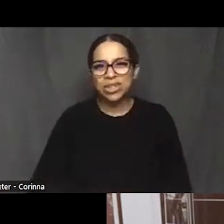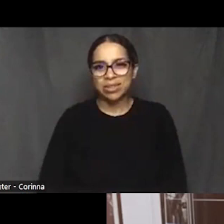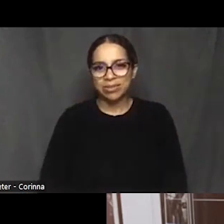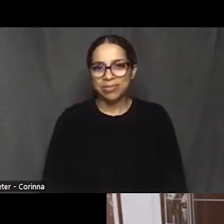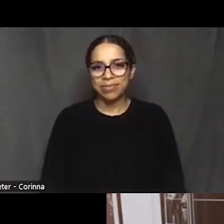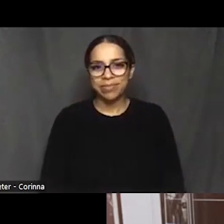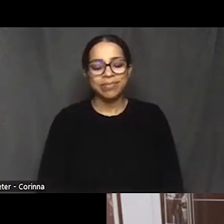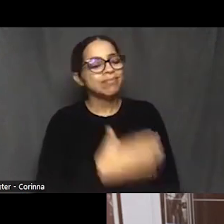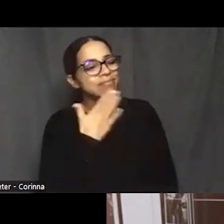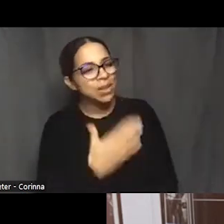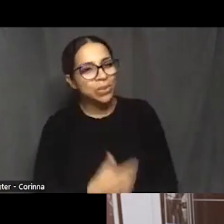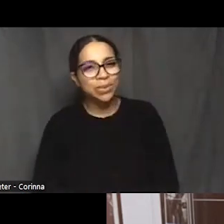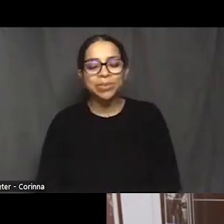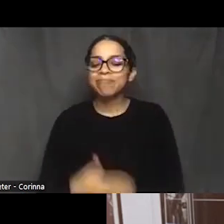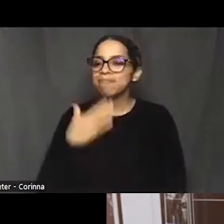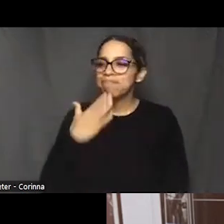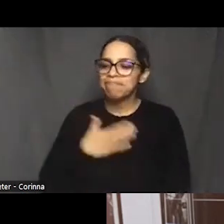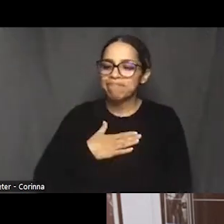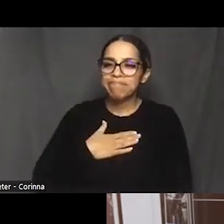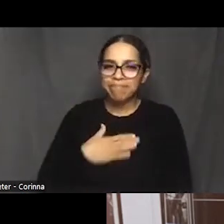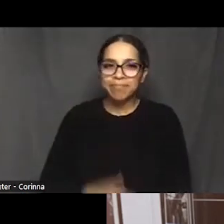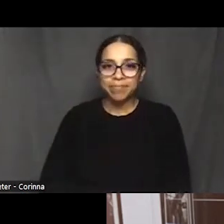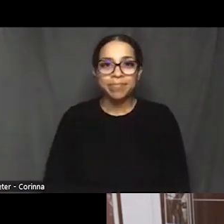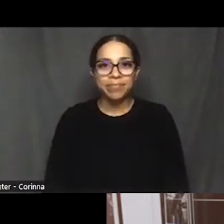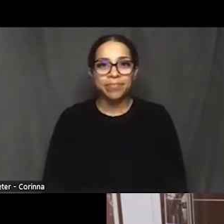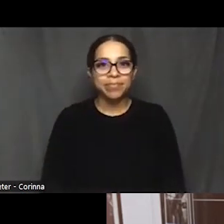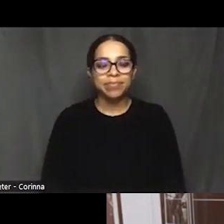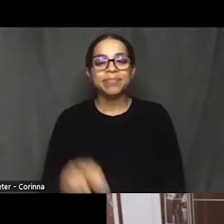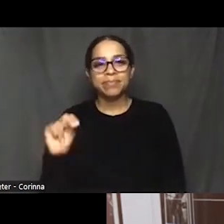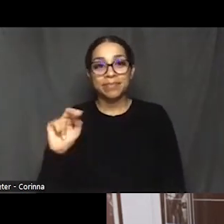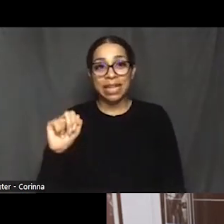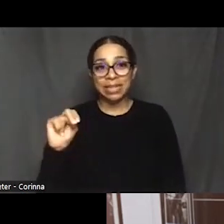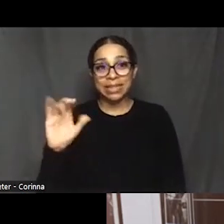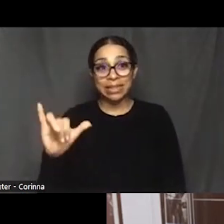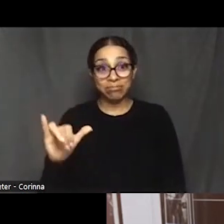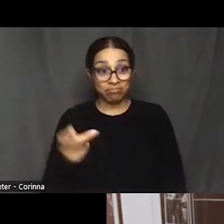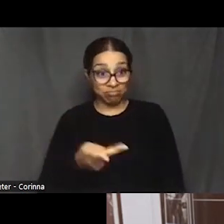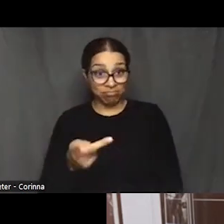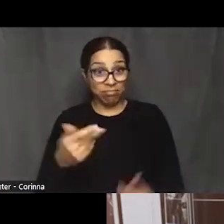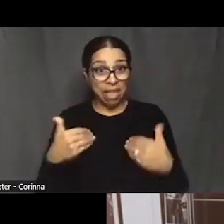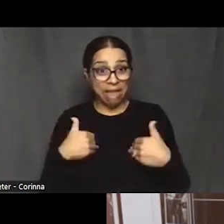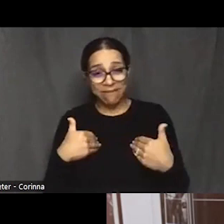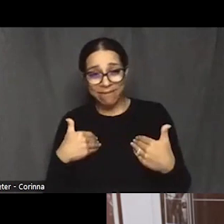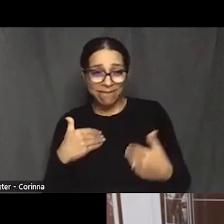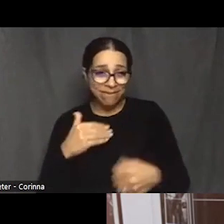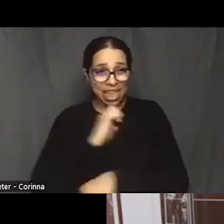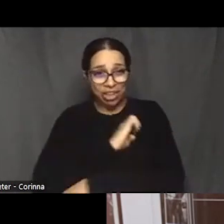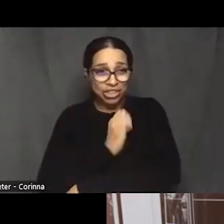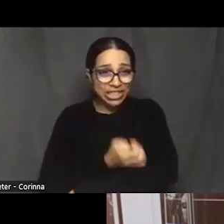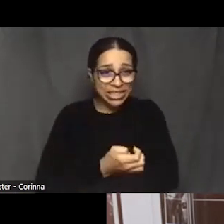You'll have the energy to take a couple more questions from the chat here. Quite sure.